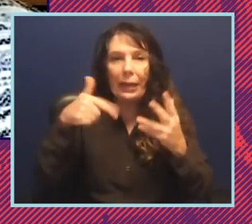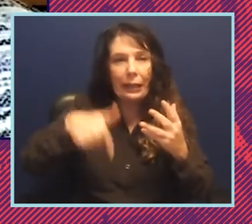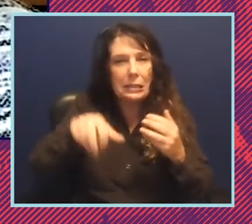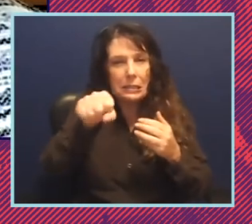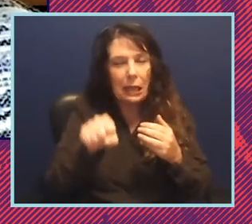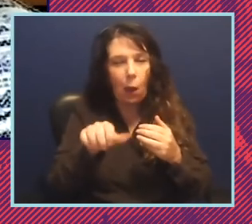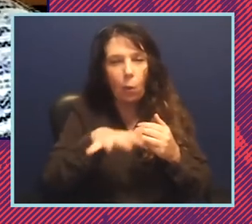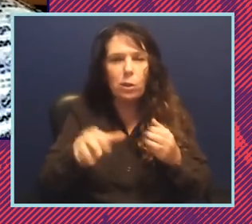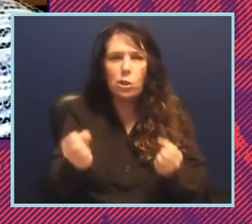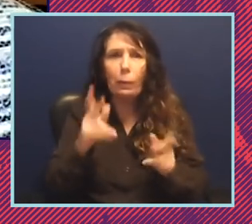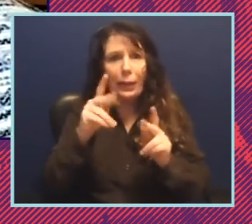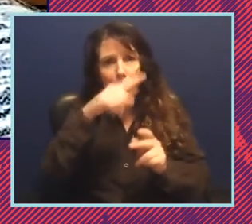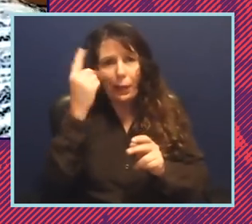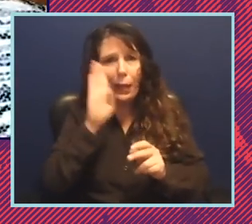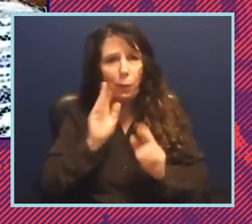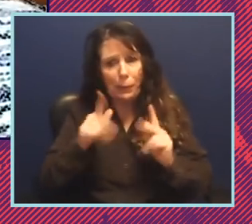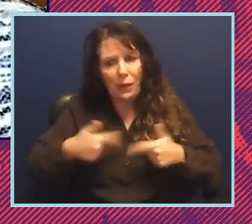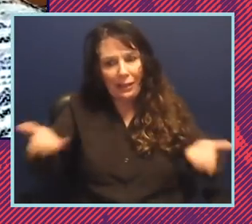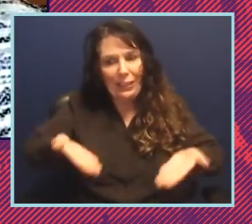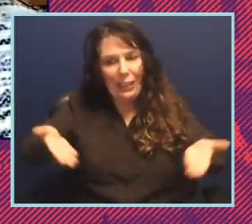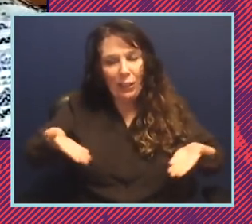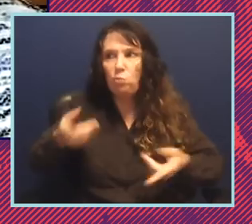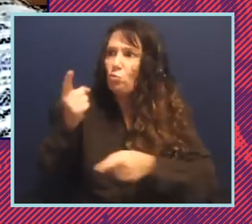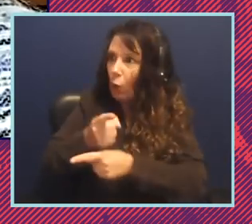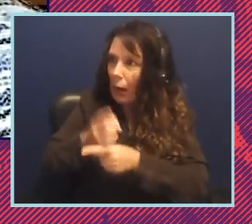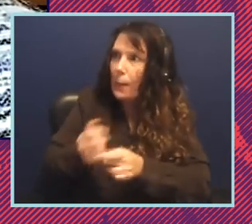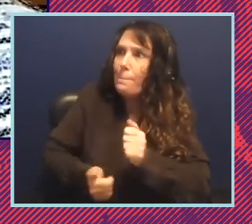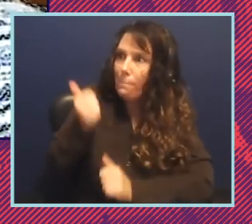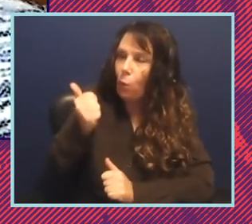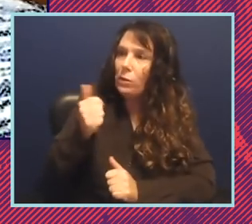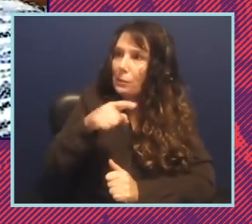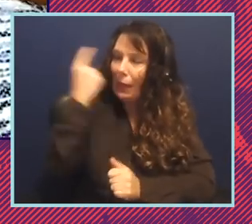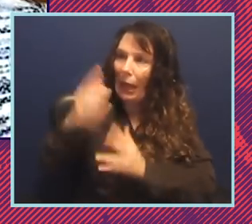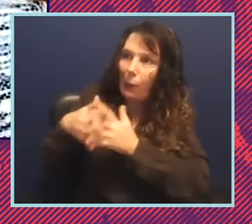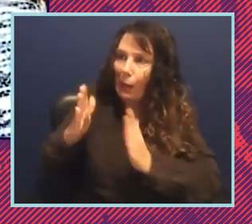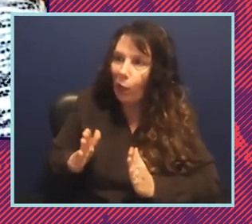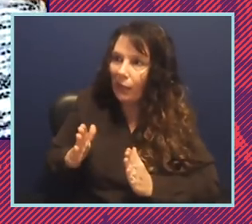people are and we are being held high a majority of black americans according to elasticity of